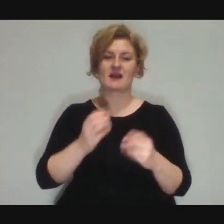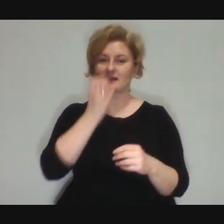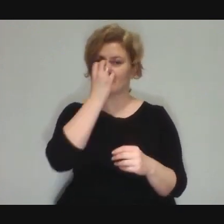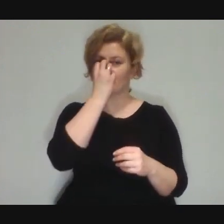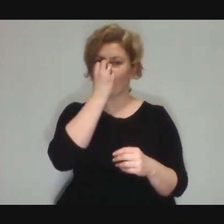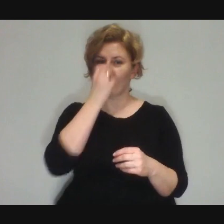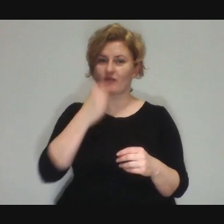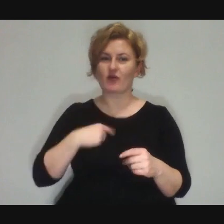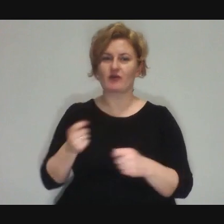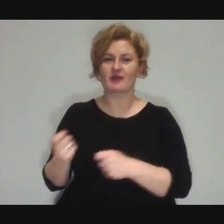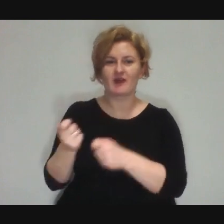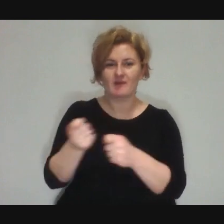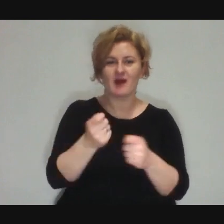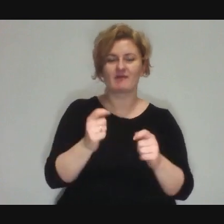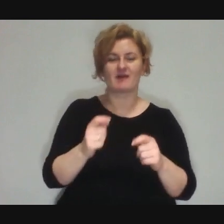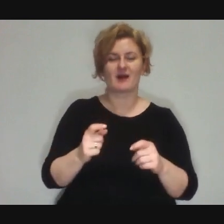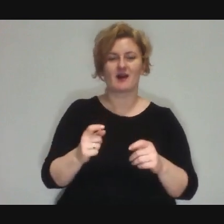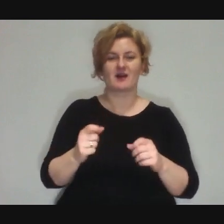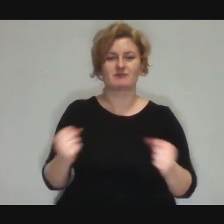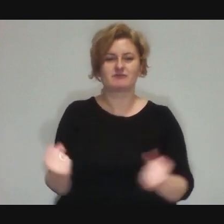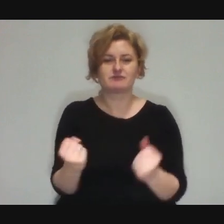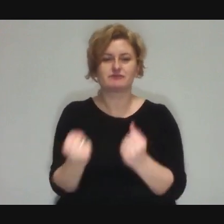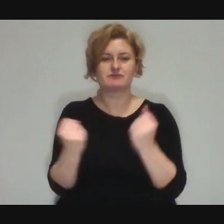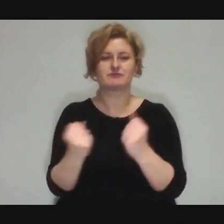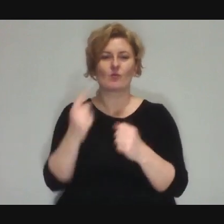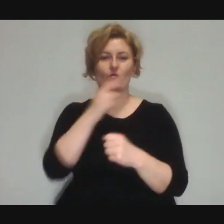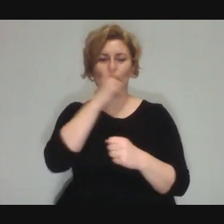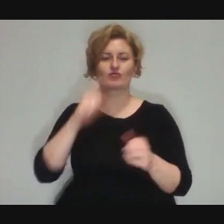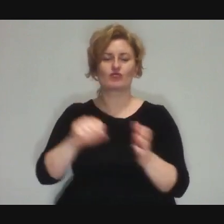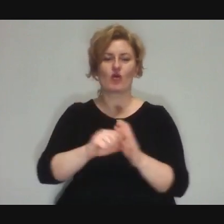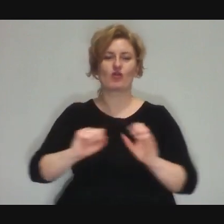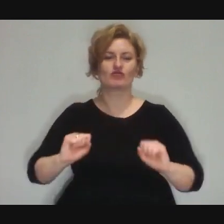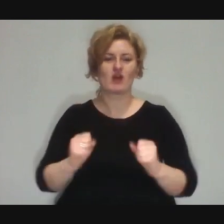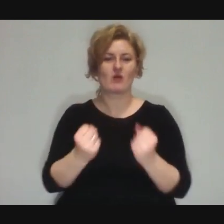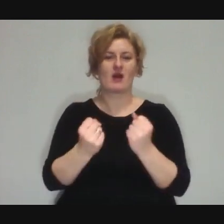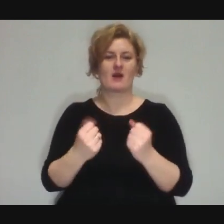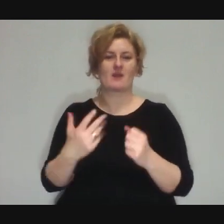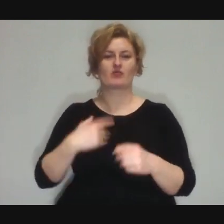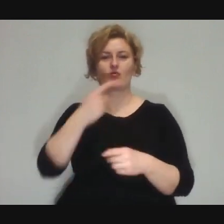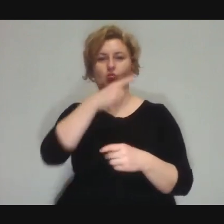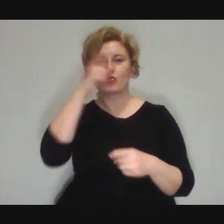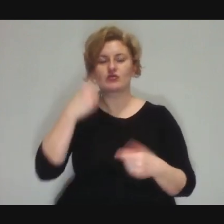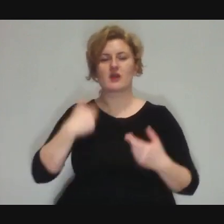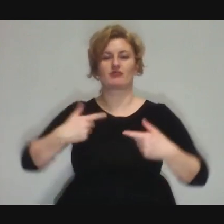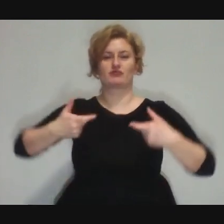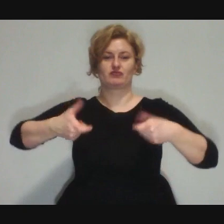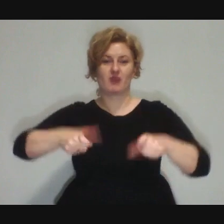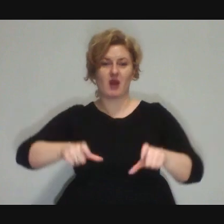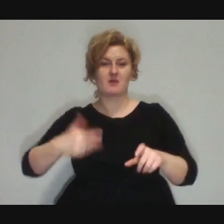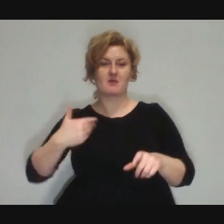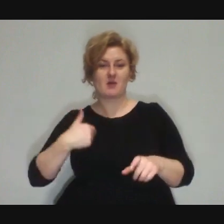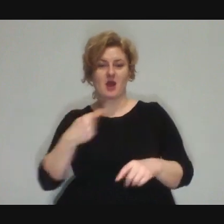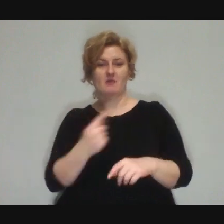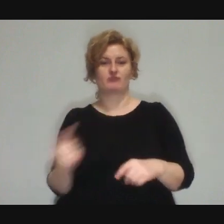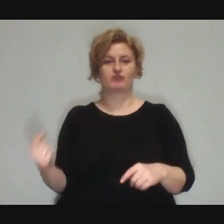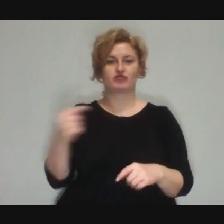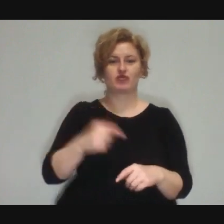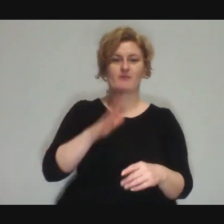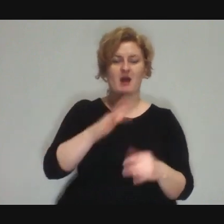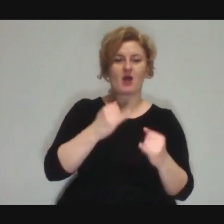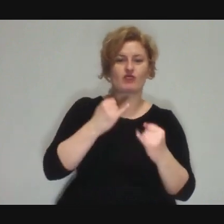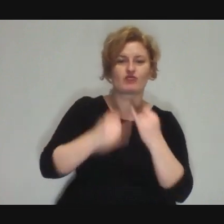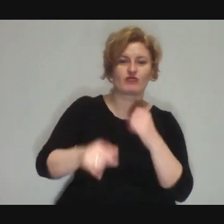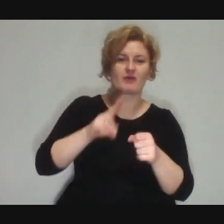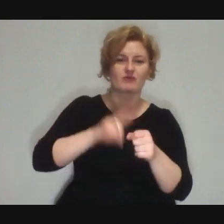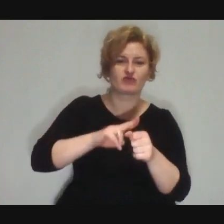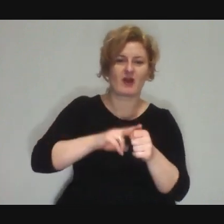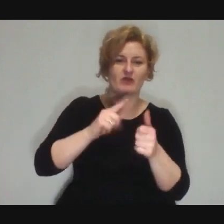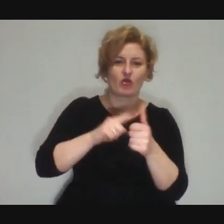Even the fact that a moment ago they were sitting on chairs, and now you come up, you have props, and they stand up and interact with you, that is some kind of animation.